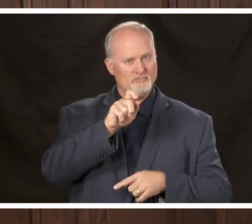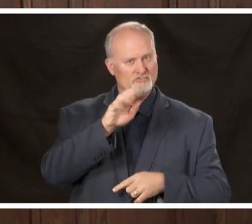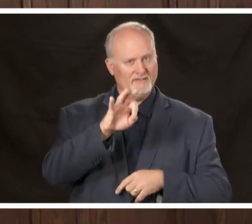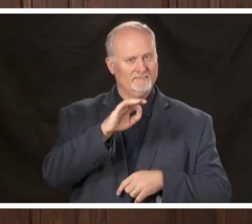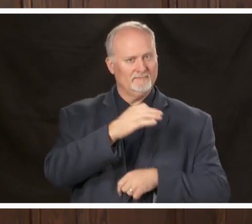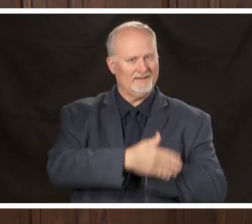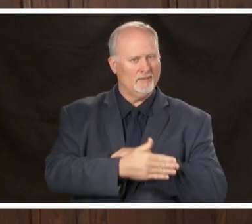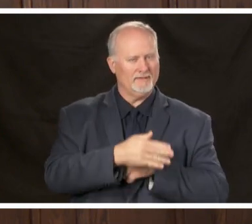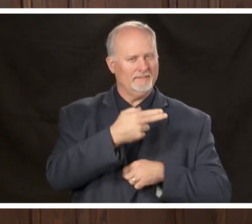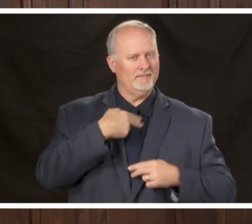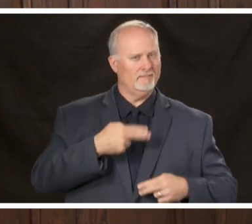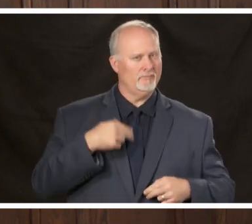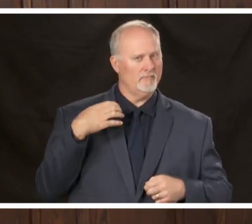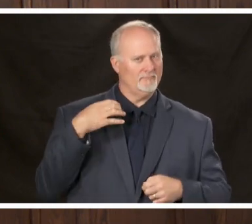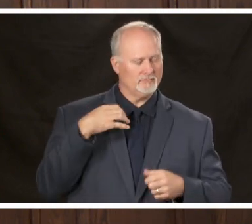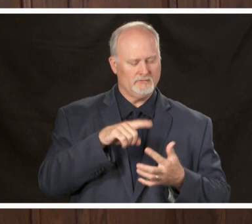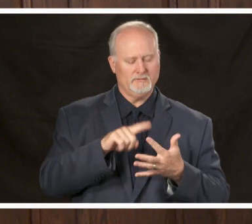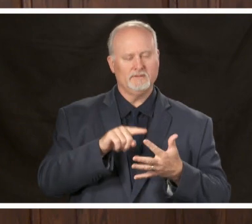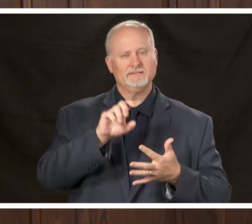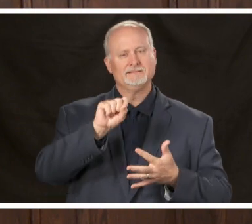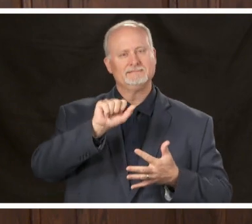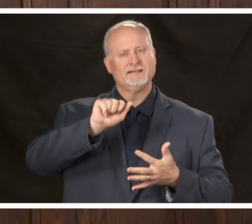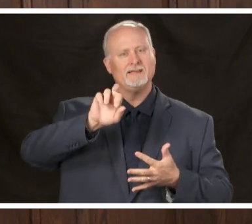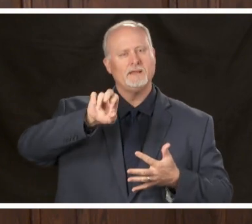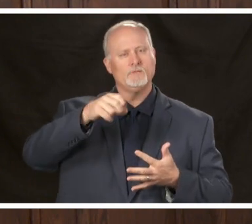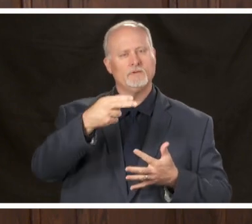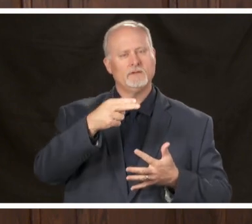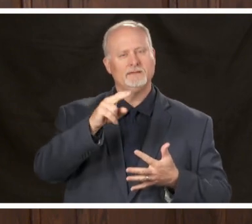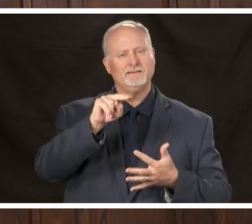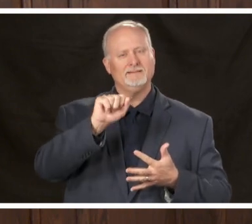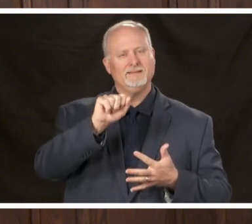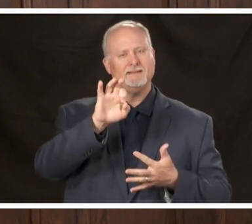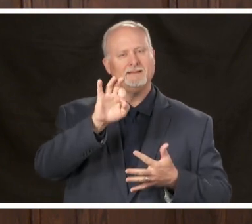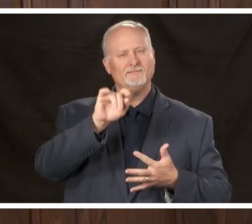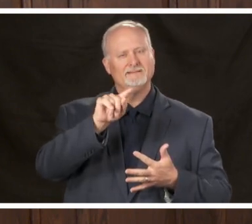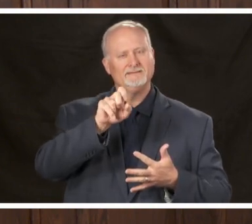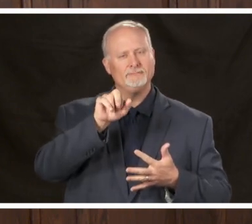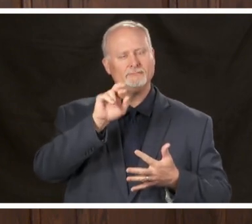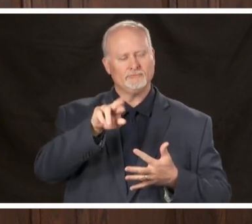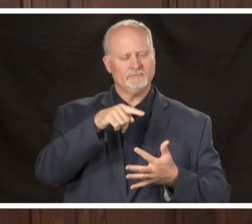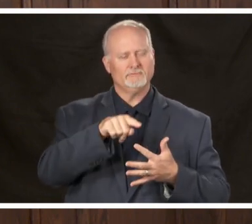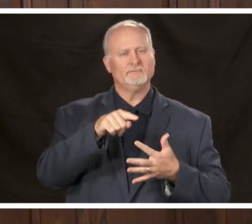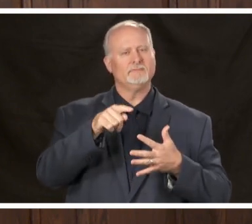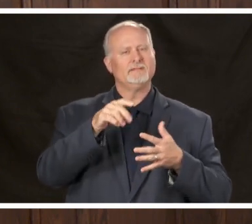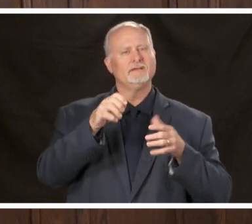Sarah Nafziger emergency physician and co-chair of UAVs emergency management